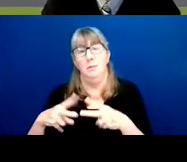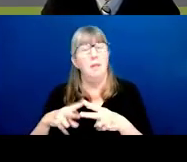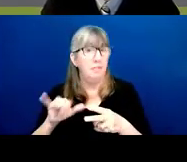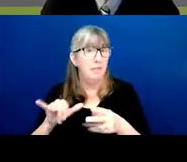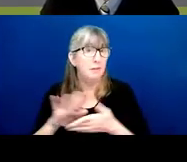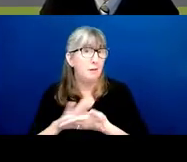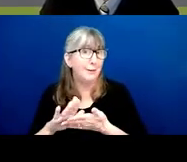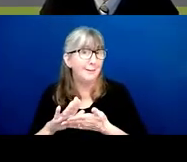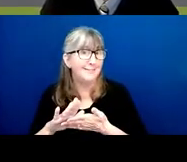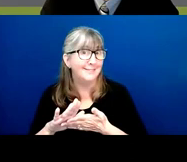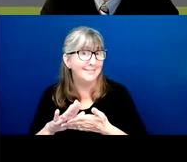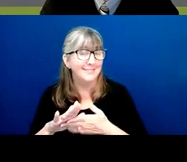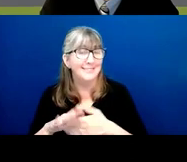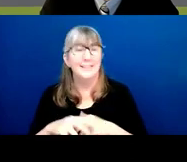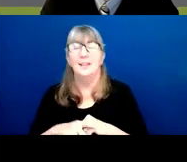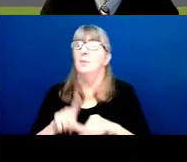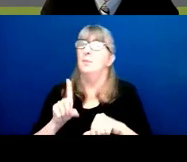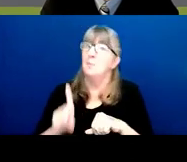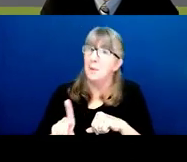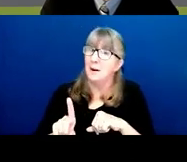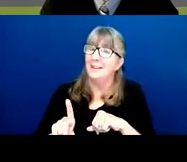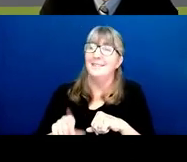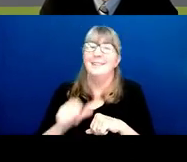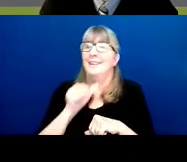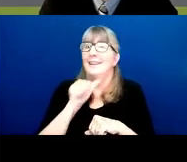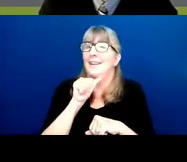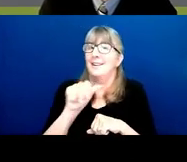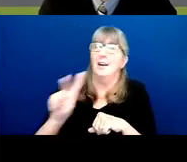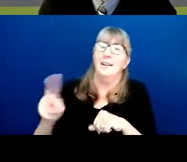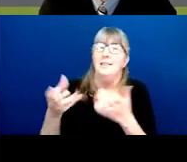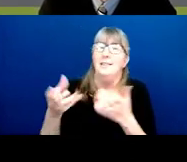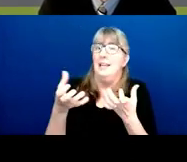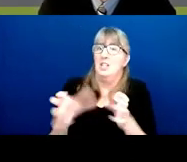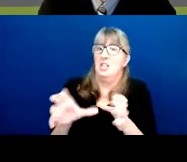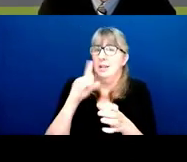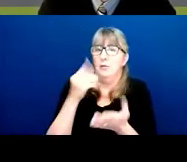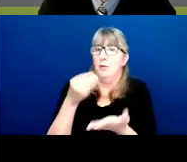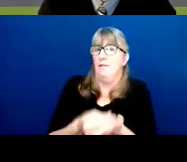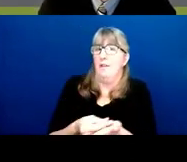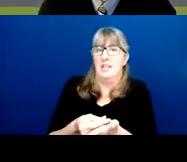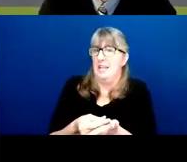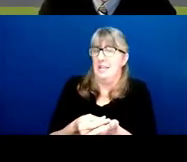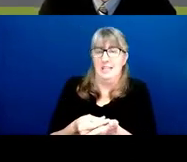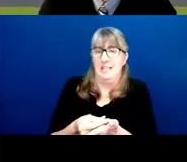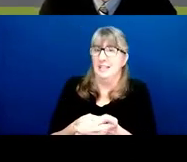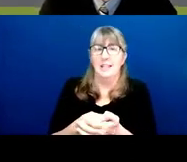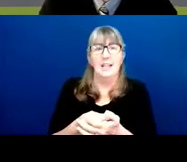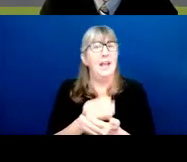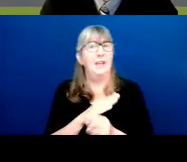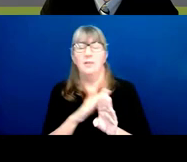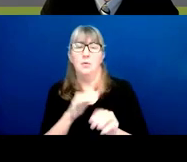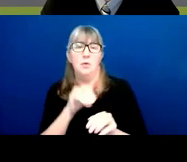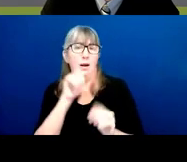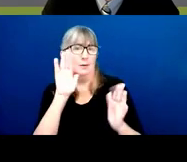It is not a second chance at funding, and do not expect that your application